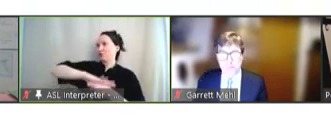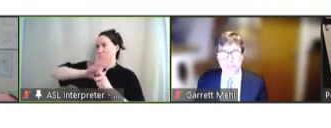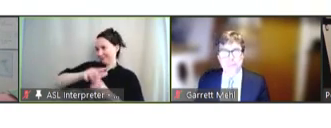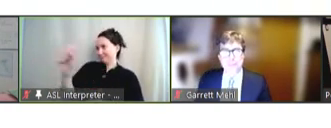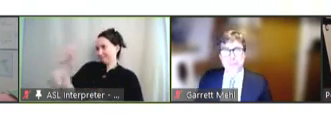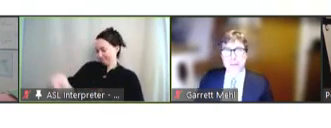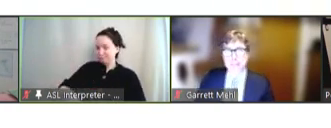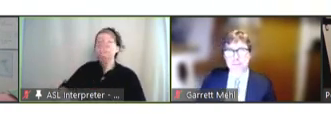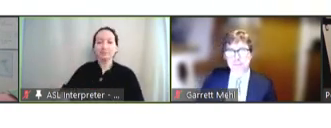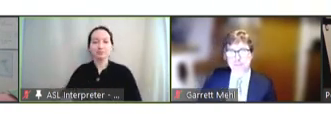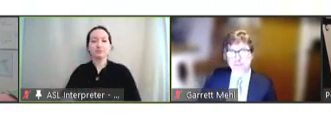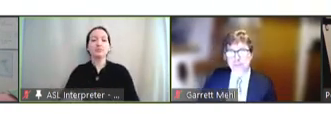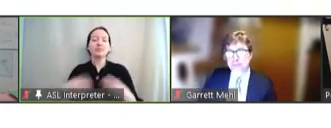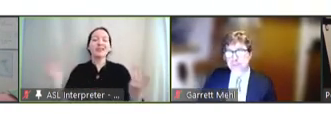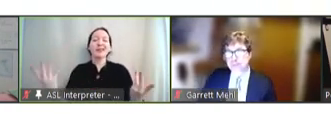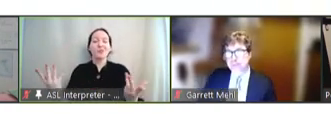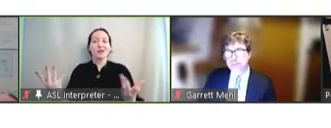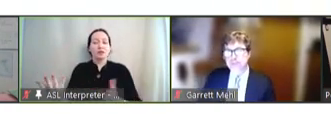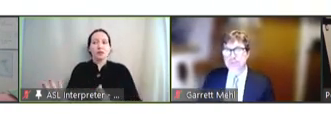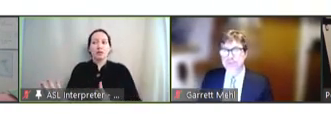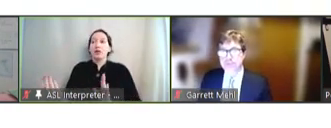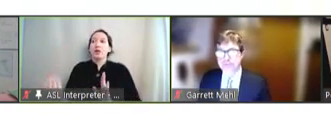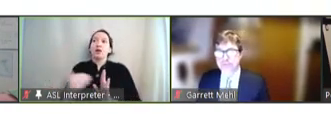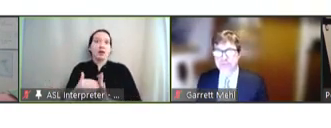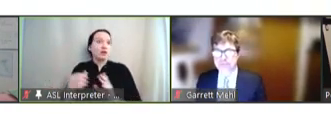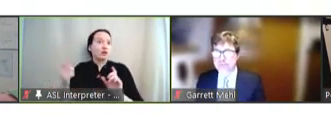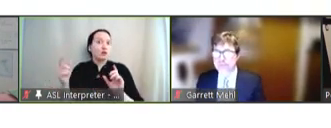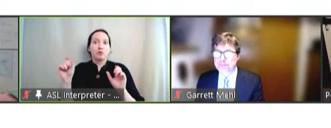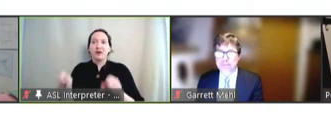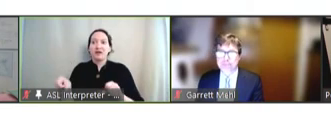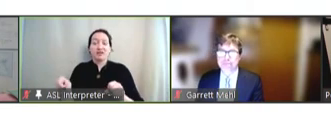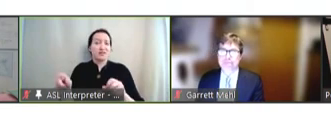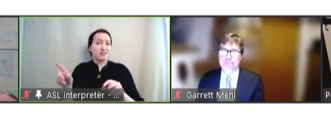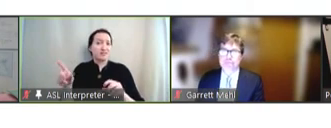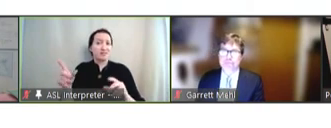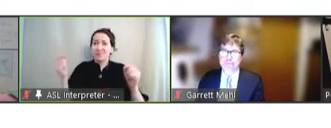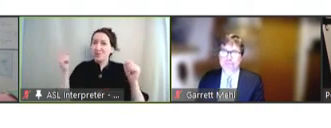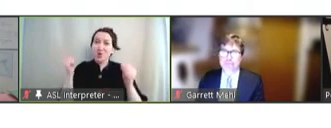Peter Hotez: Well, again, you know, we can move pretty quickly. I think one of the problems